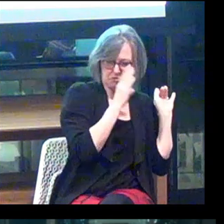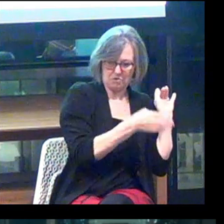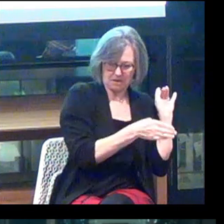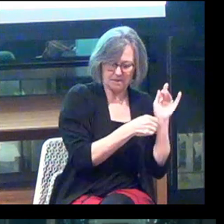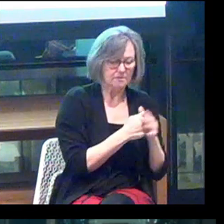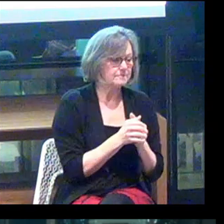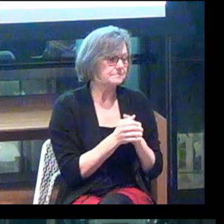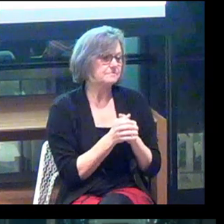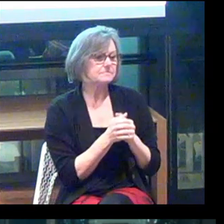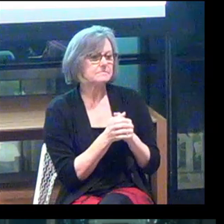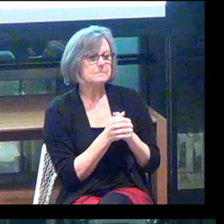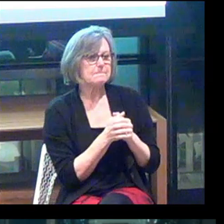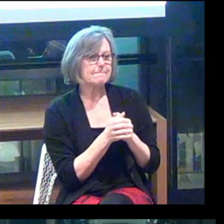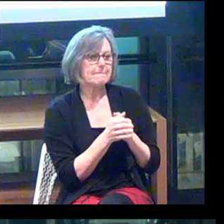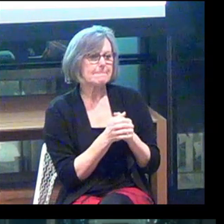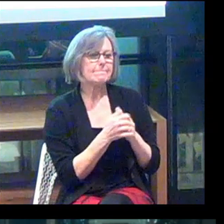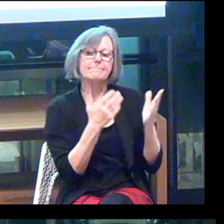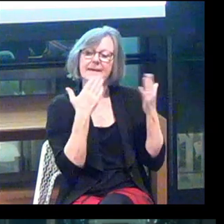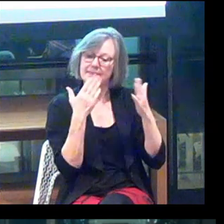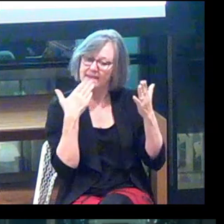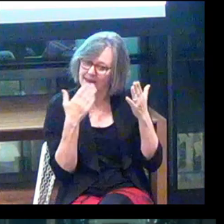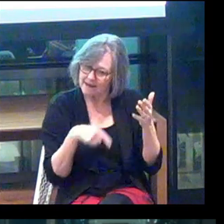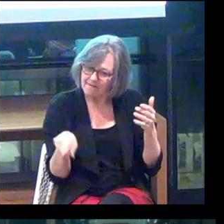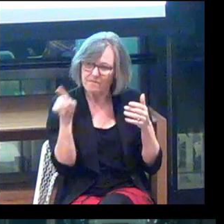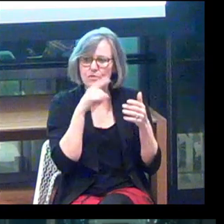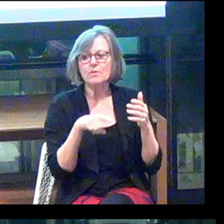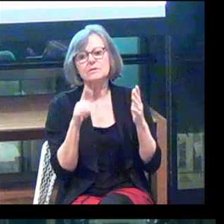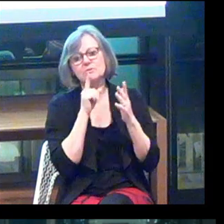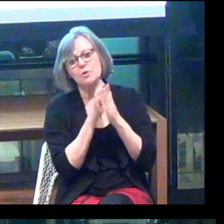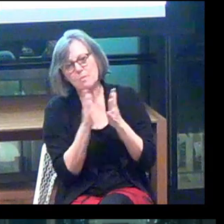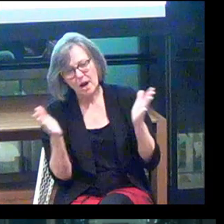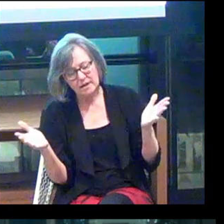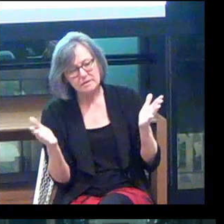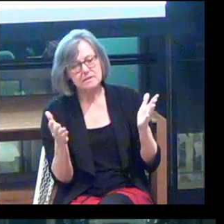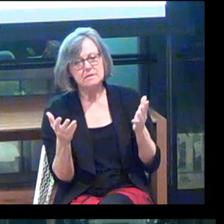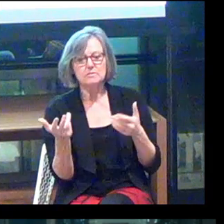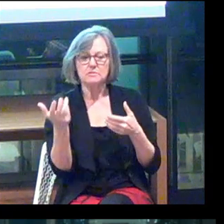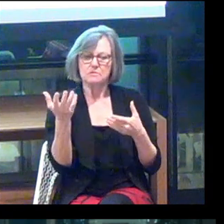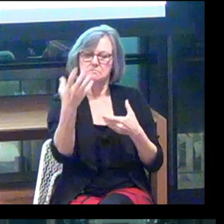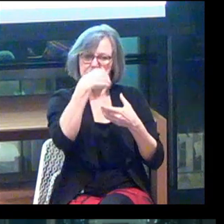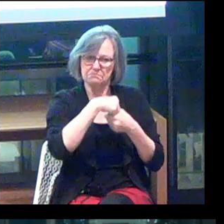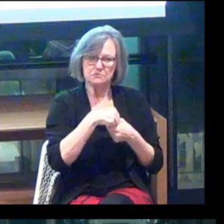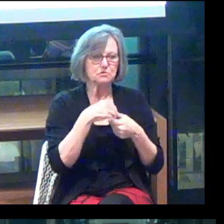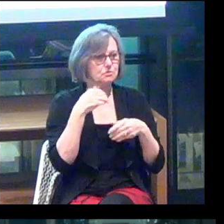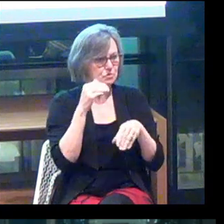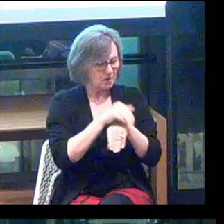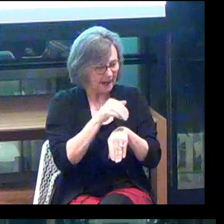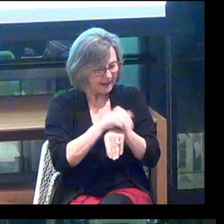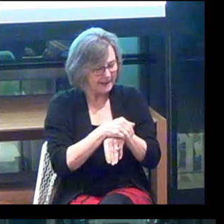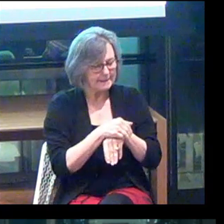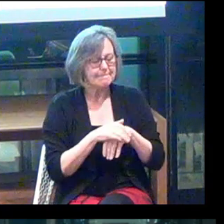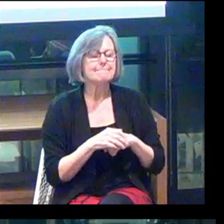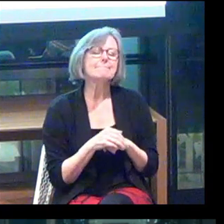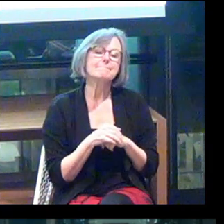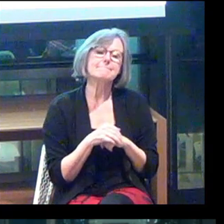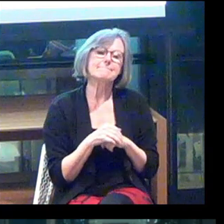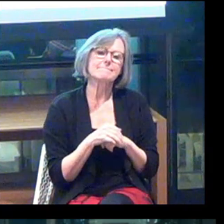So I just wanted to thank everyone so much for participating in this tonight. And we've had data.